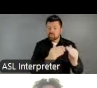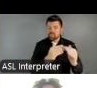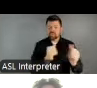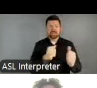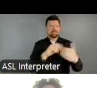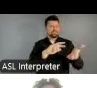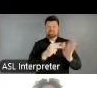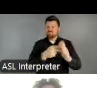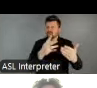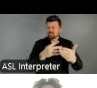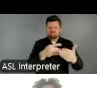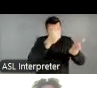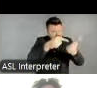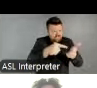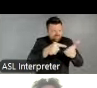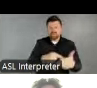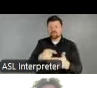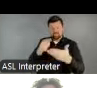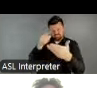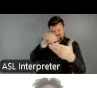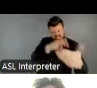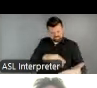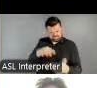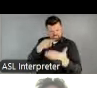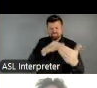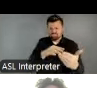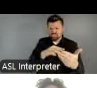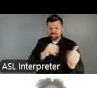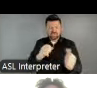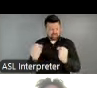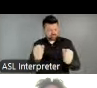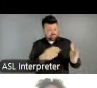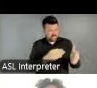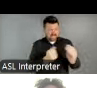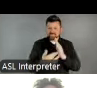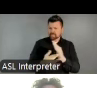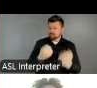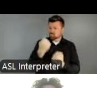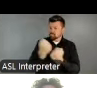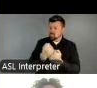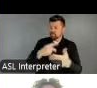research on arts and culture funding strategies, targeted technical support for program alumni, and